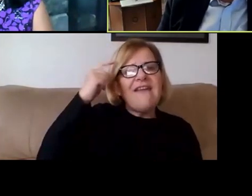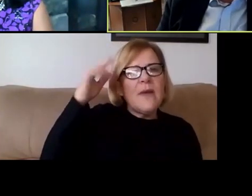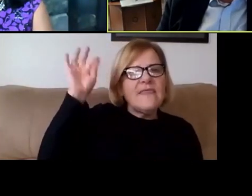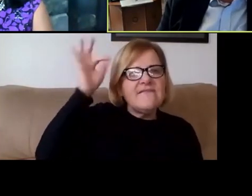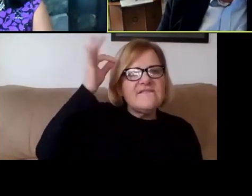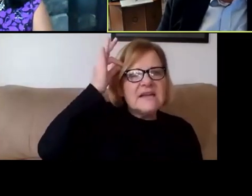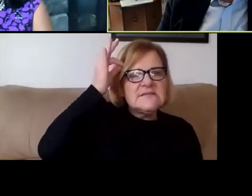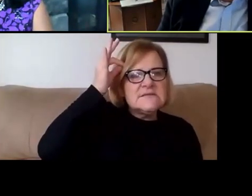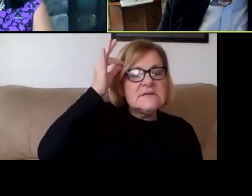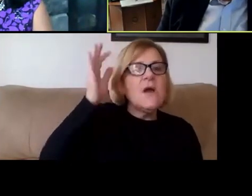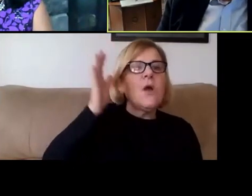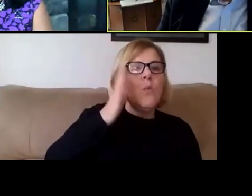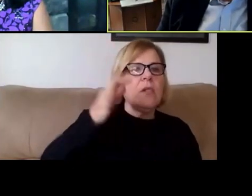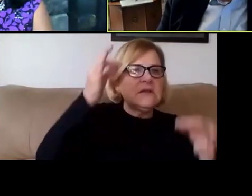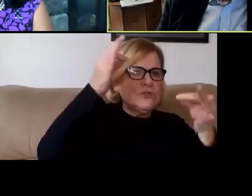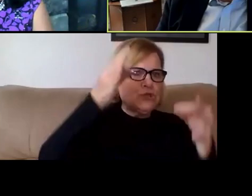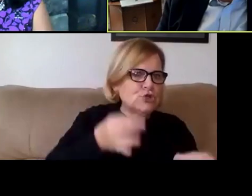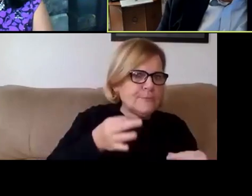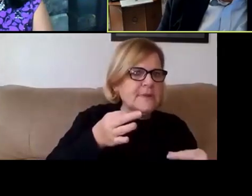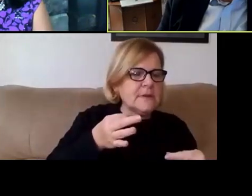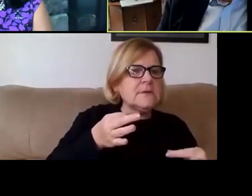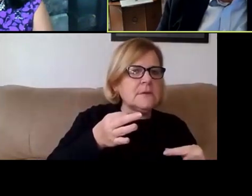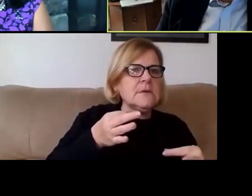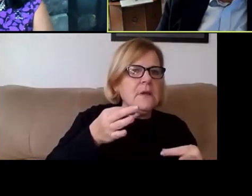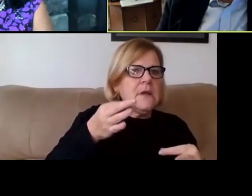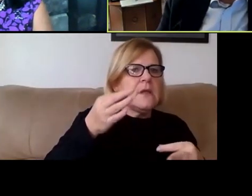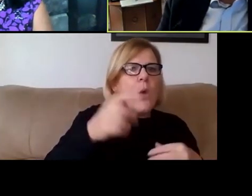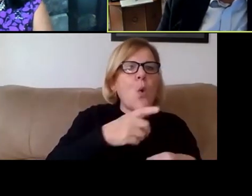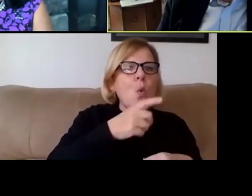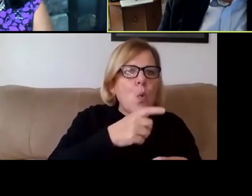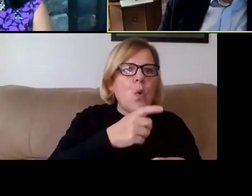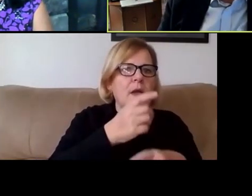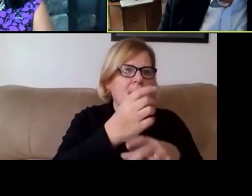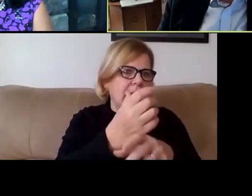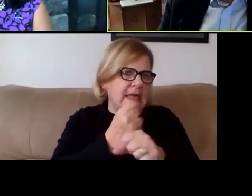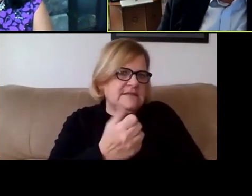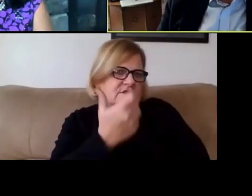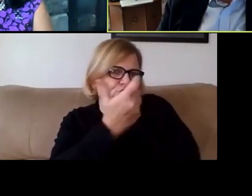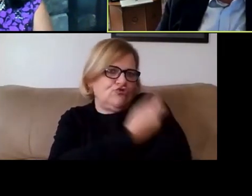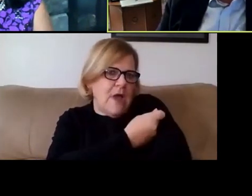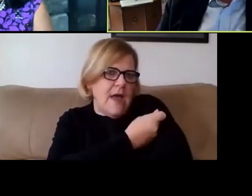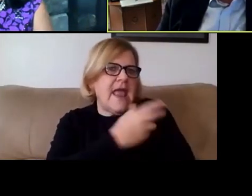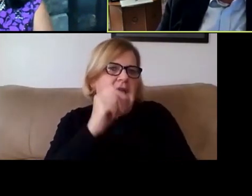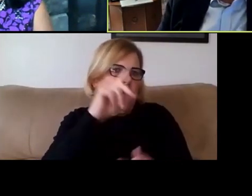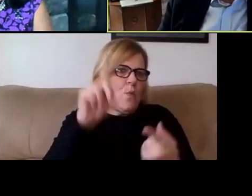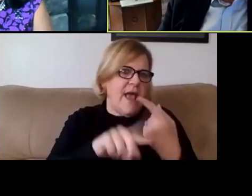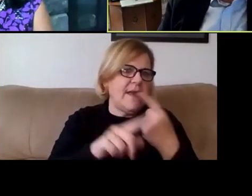is gonna determine the order of who gets it when. So I believe they're gonna buy up all the doses